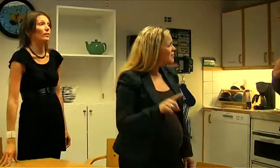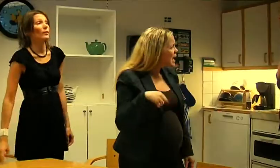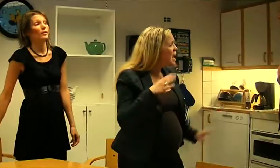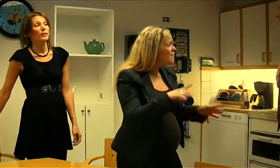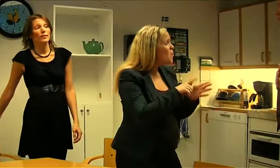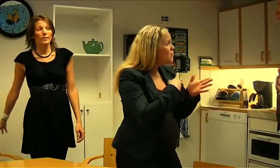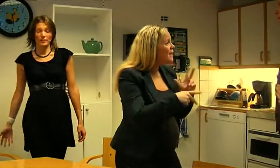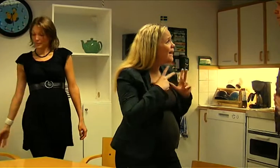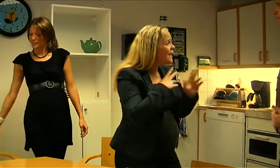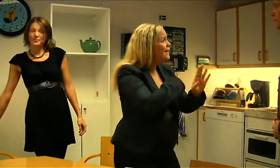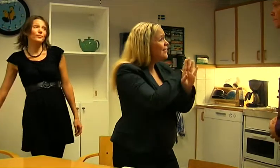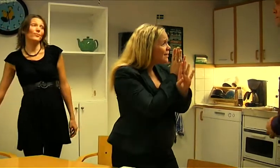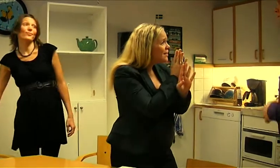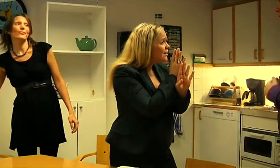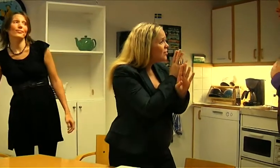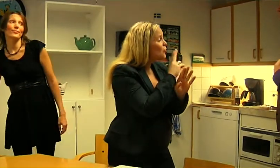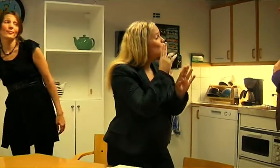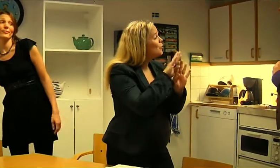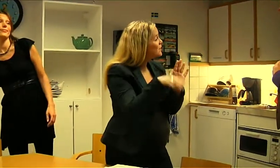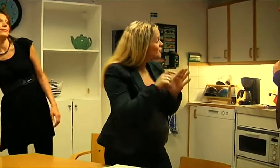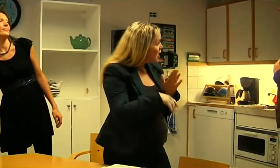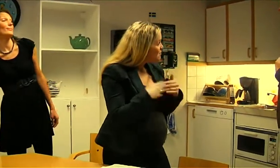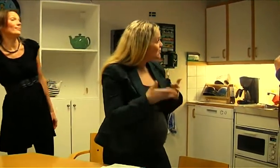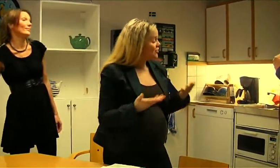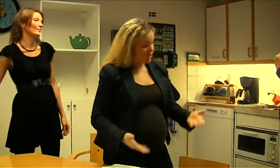We have been on compensatory leave this morning and now our working day starts.